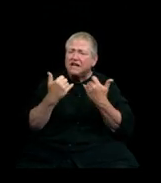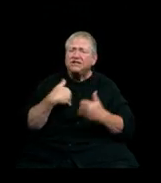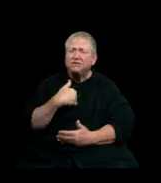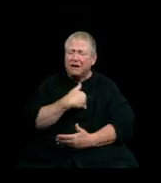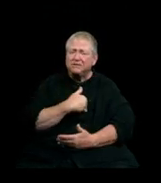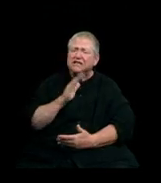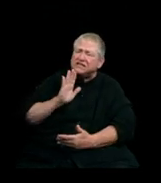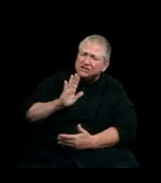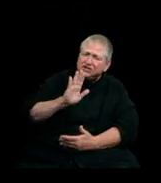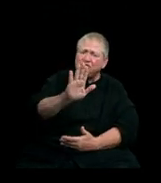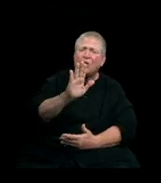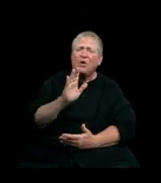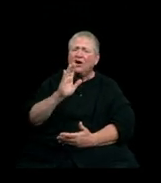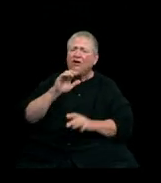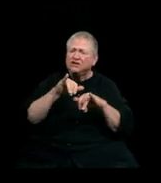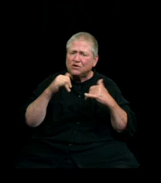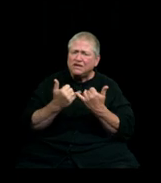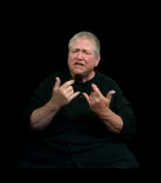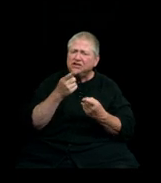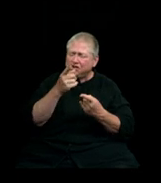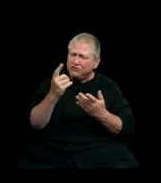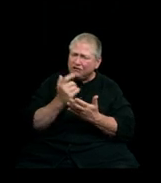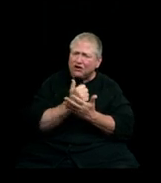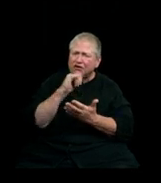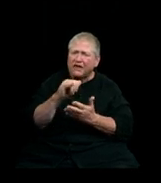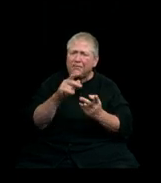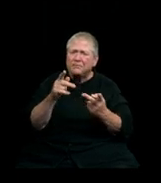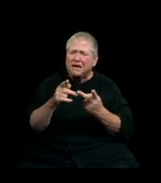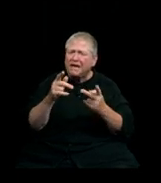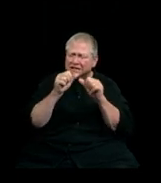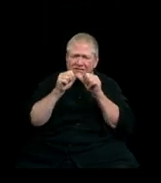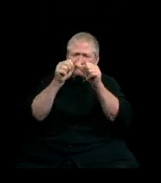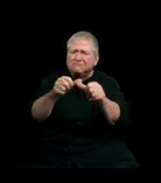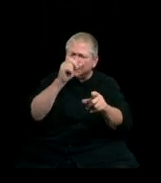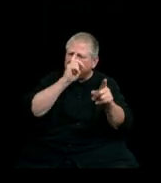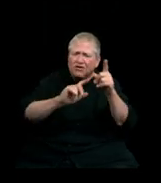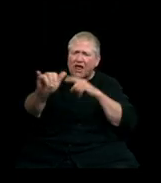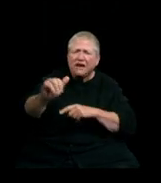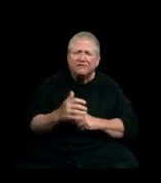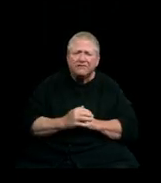and you’ve earned your spot in it for life. Go out, but stay connected,